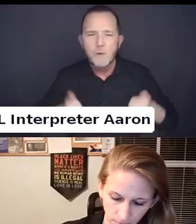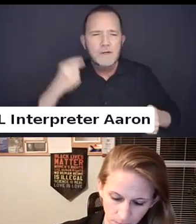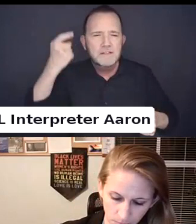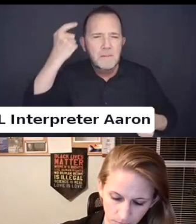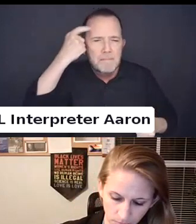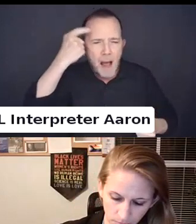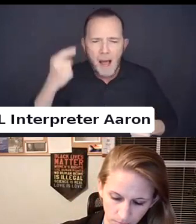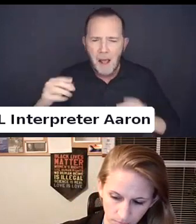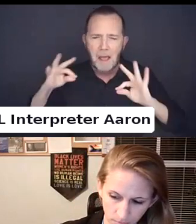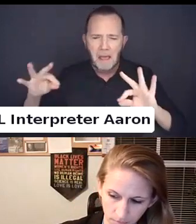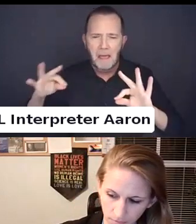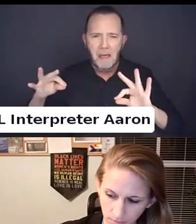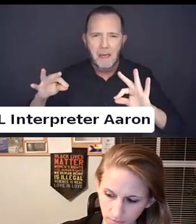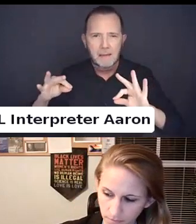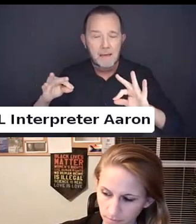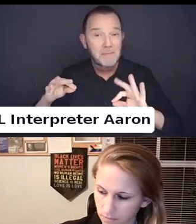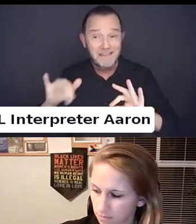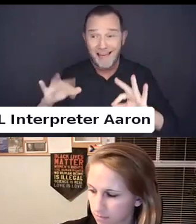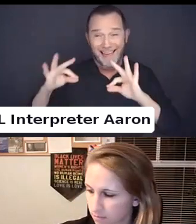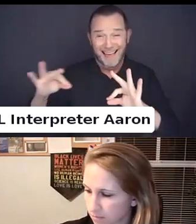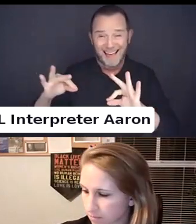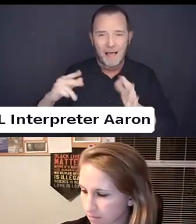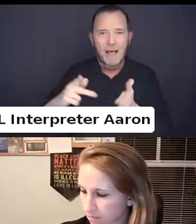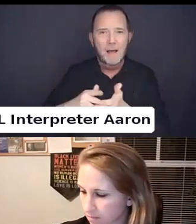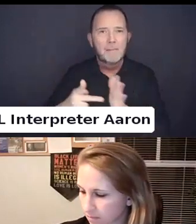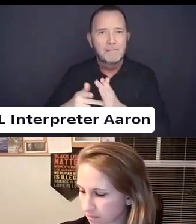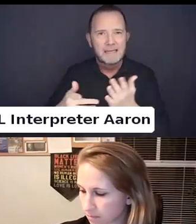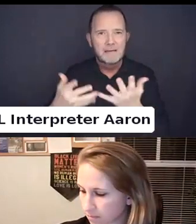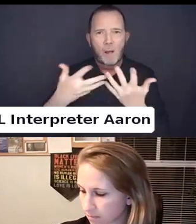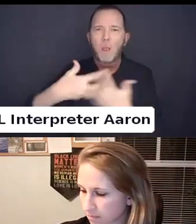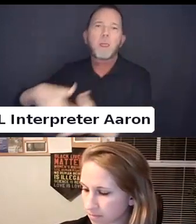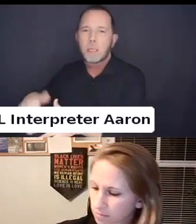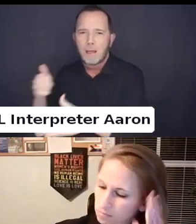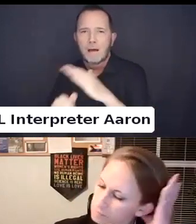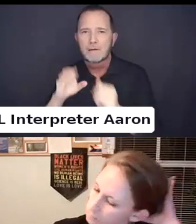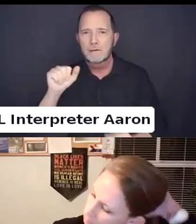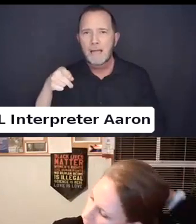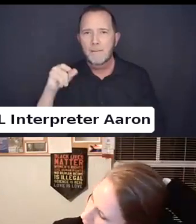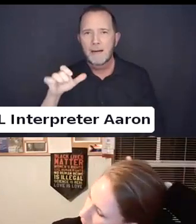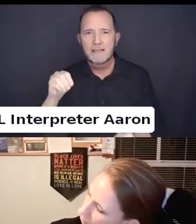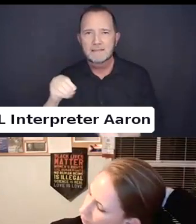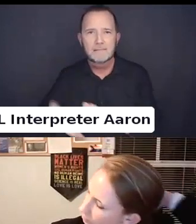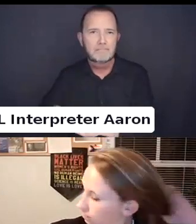under capitalism. And with the idea what is the ideal body?